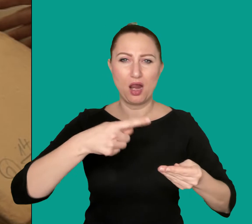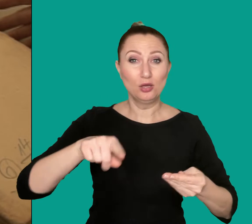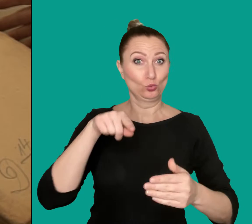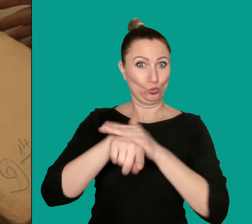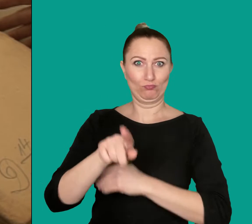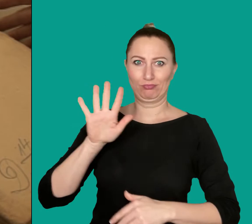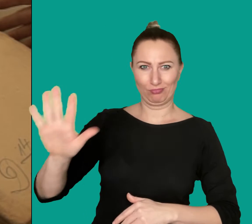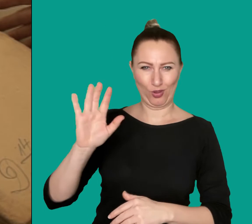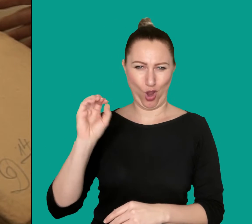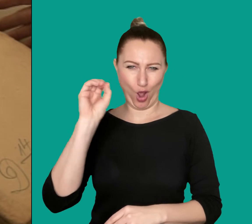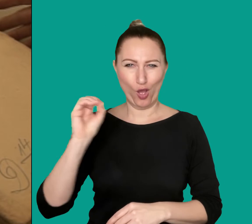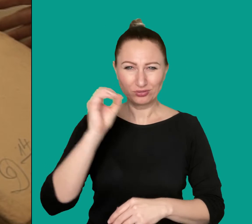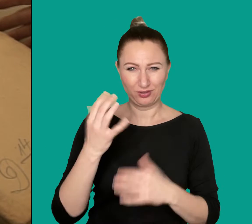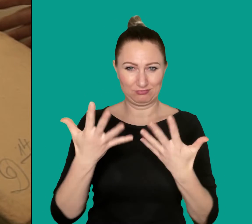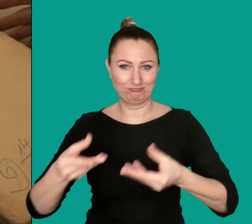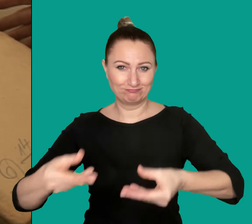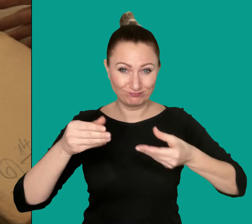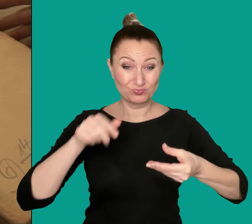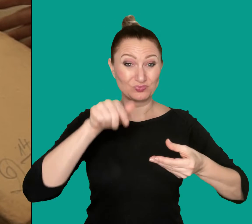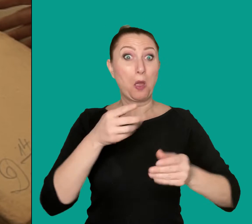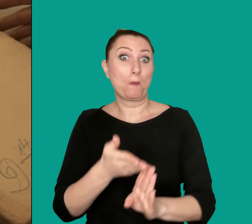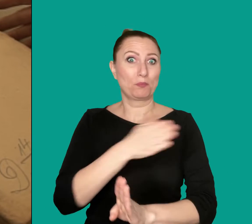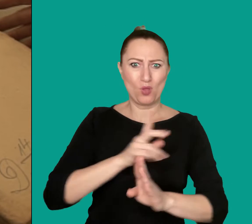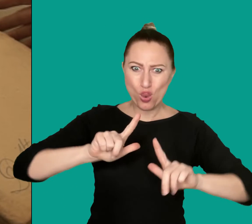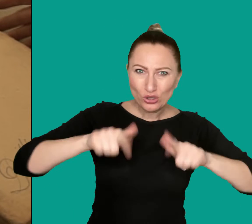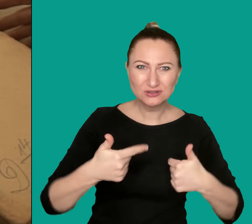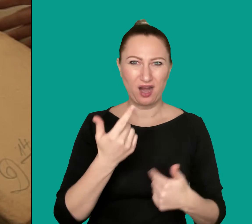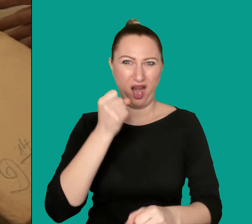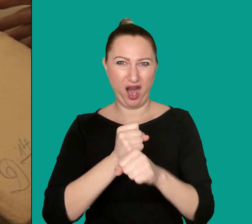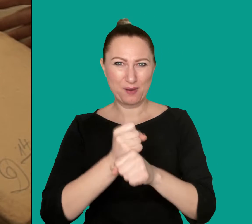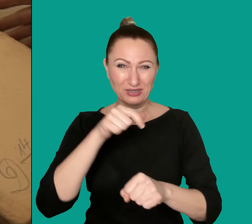comes through Ondrej's hands. Before work commences on it,